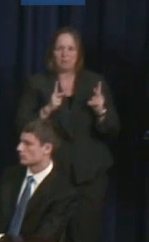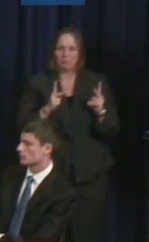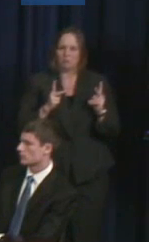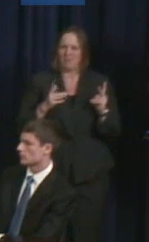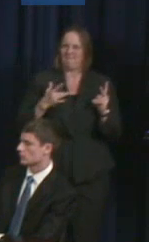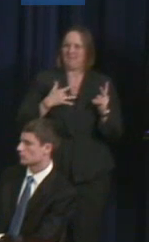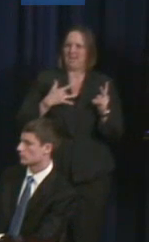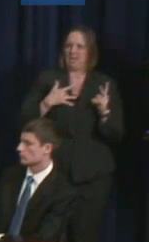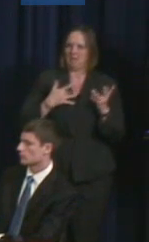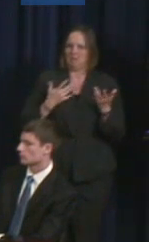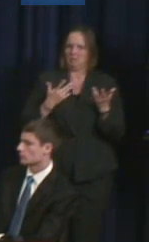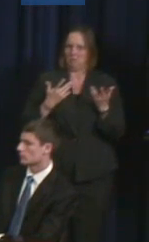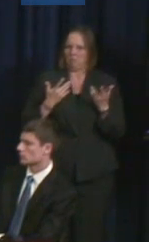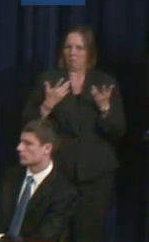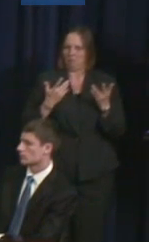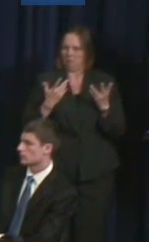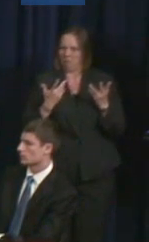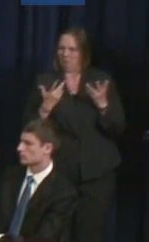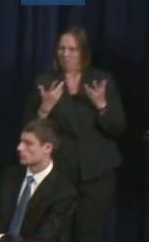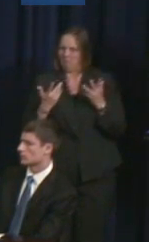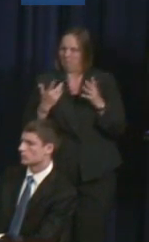I think that when it comes to individuals of color, we